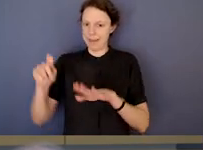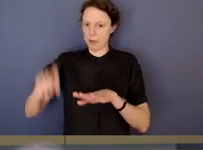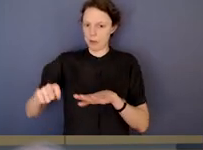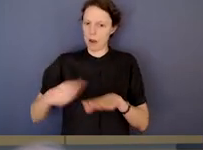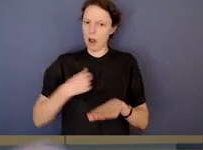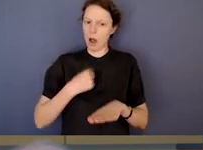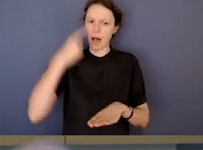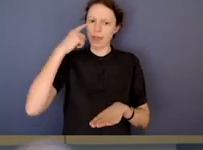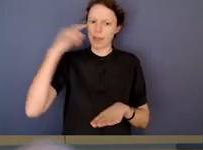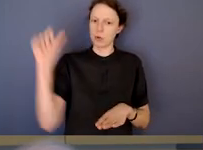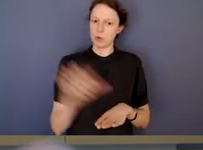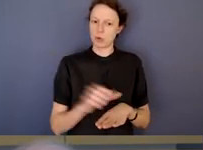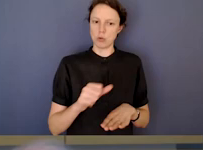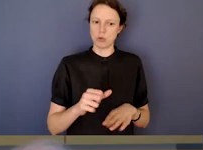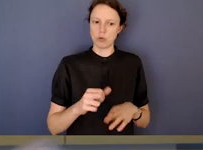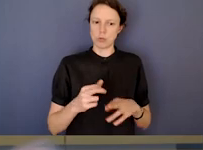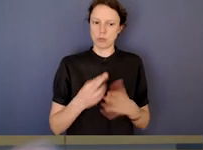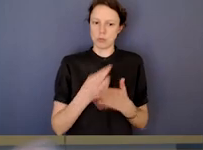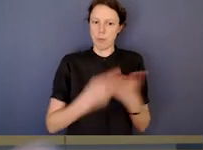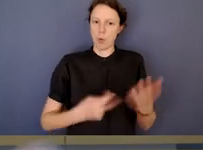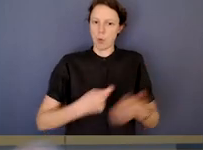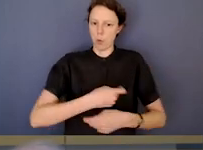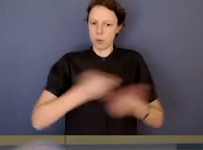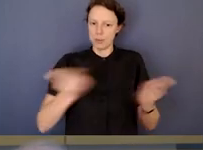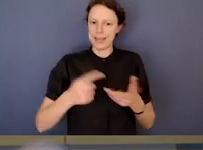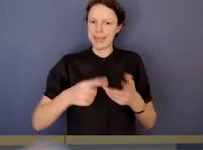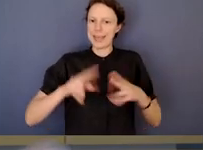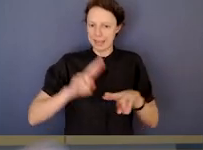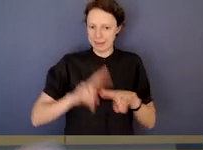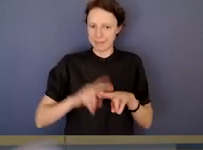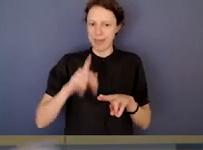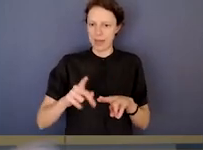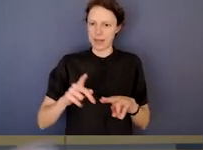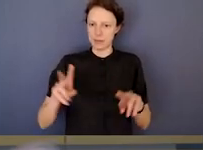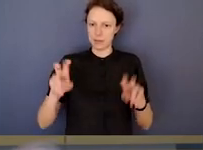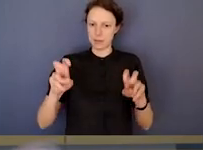we can still publish a report if that's the public interest to do so.